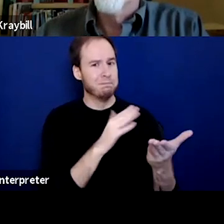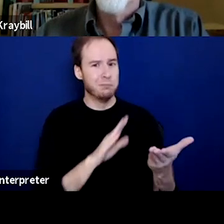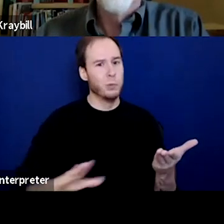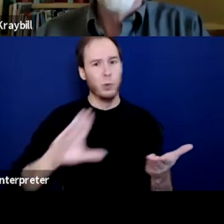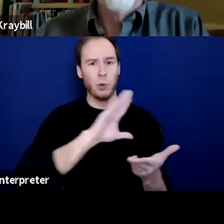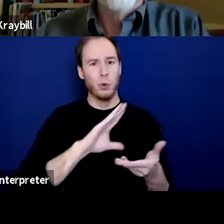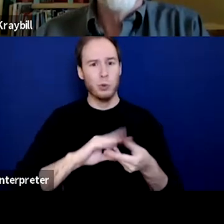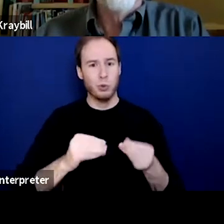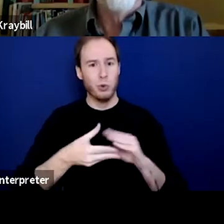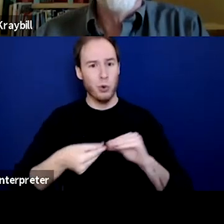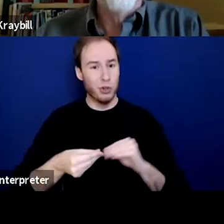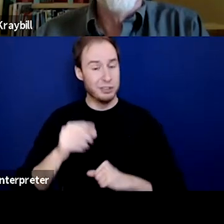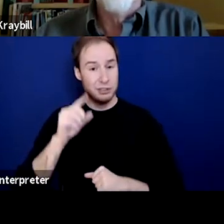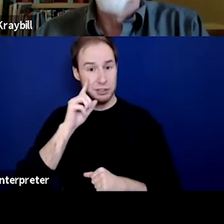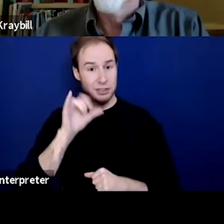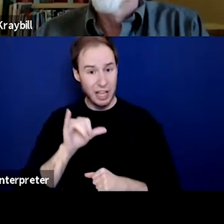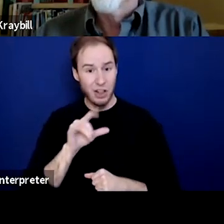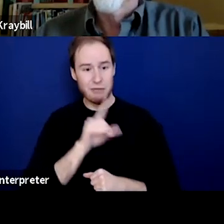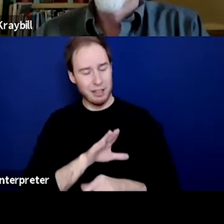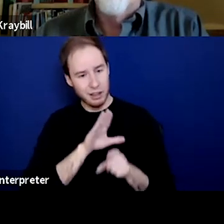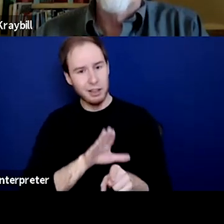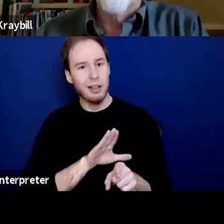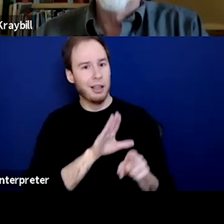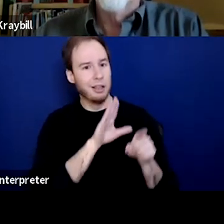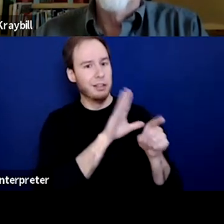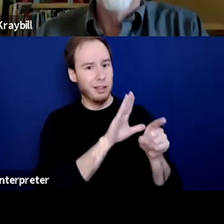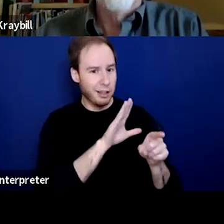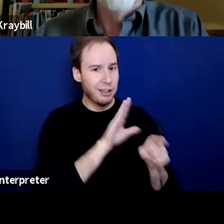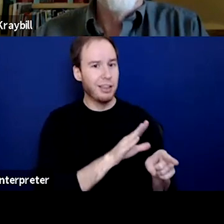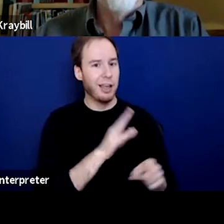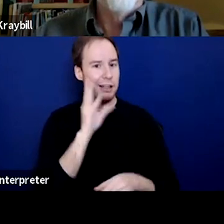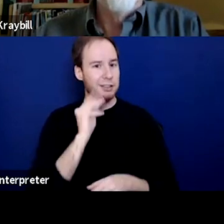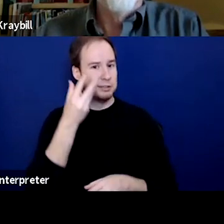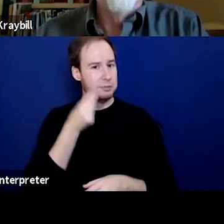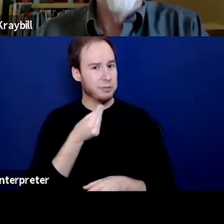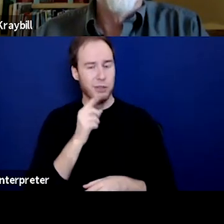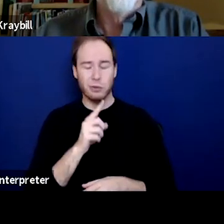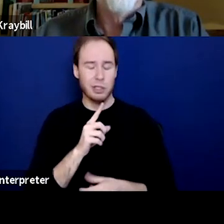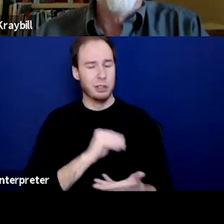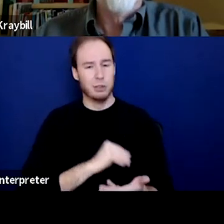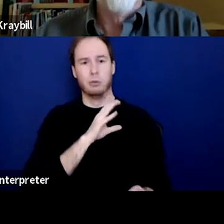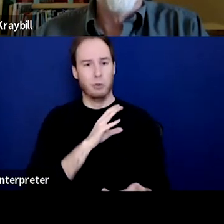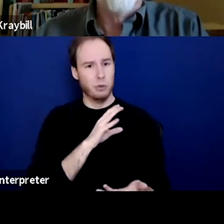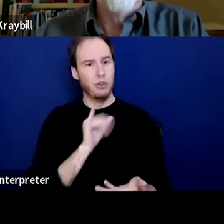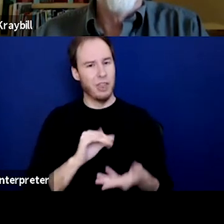'cause it sounded like their stories and their experiences. And it's always wonderful, the power of storytelling. I know this was not traditional.